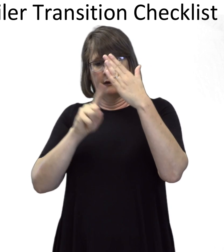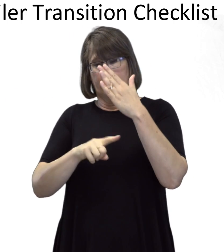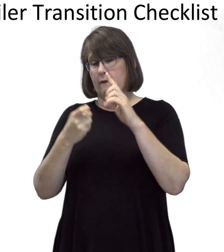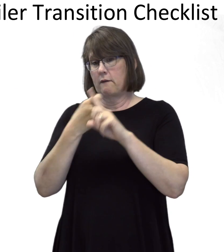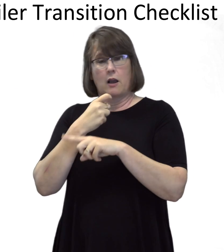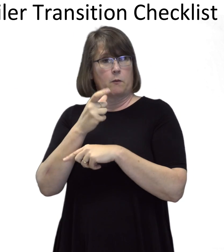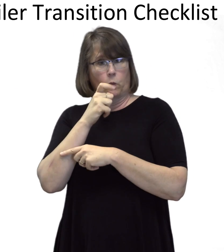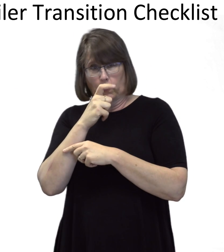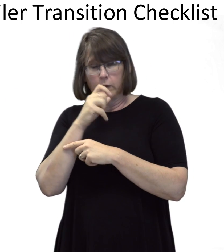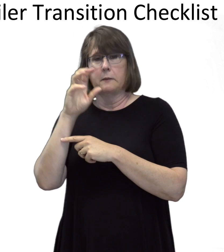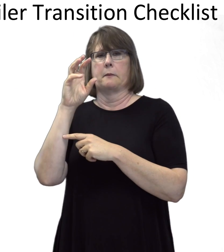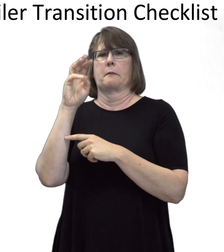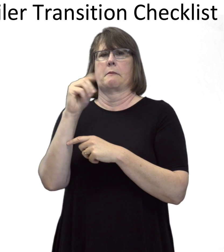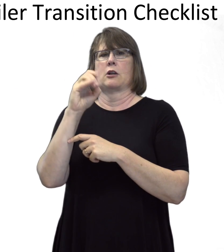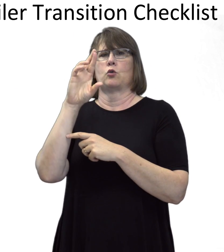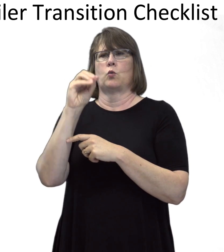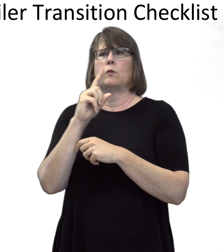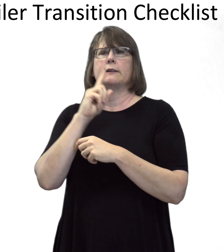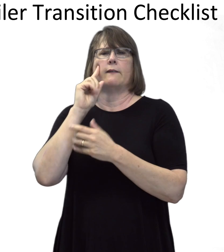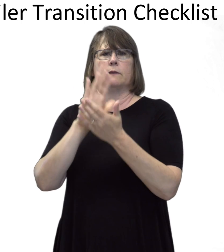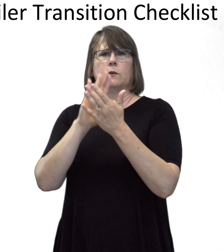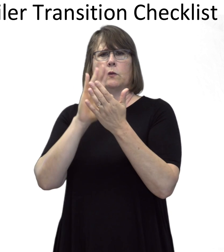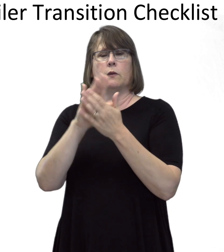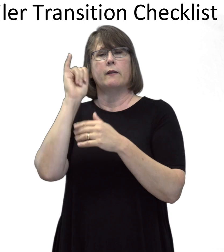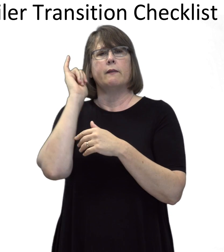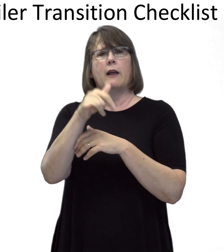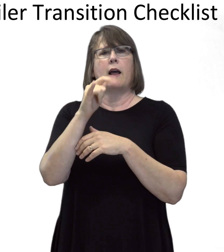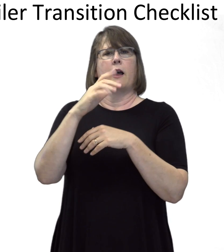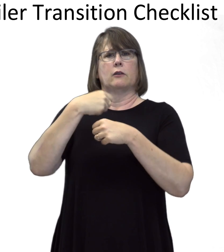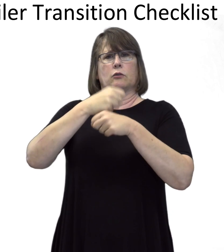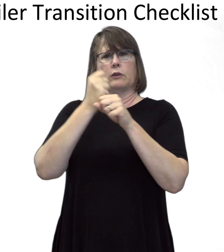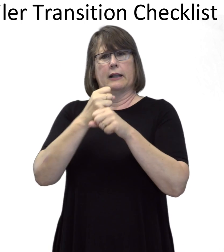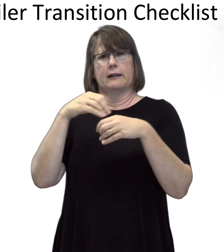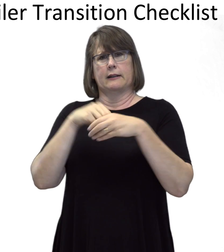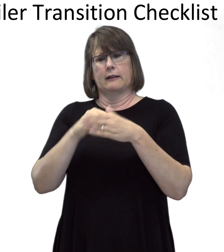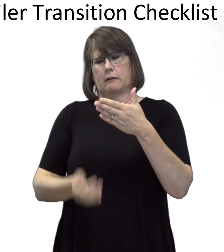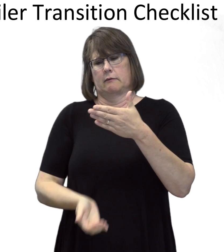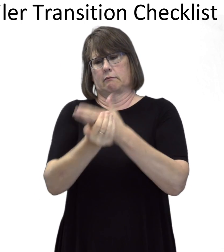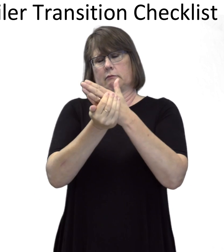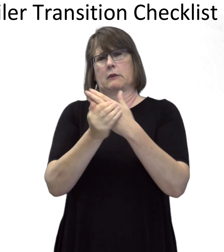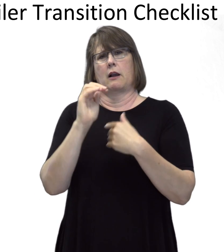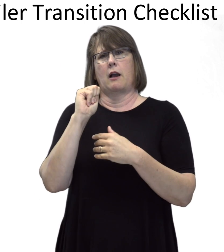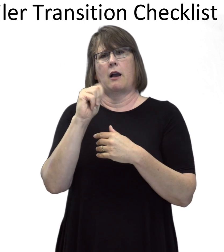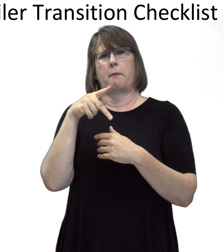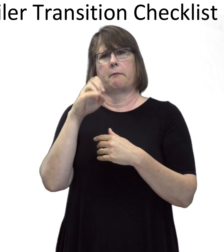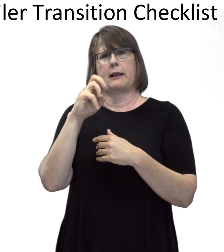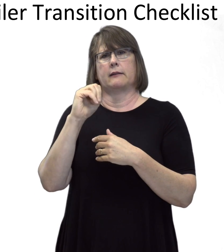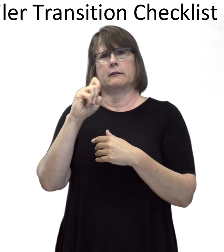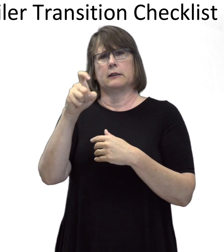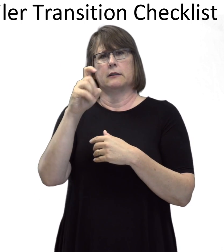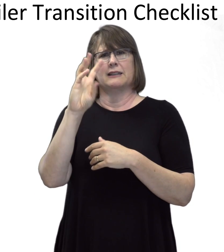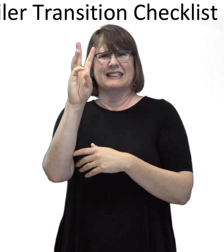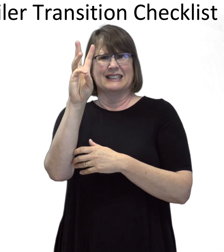that Metro Deaf School created in Appendix VI,